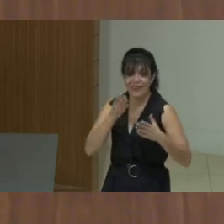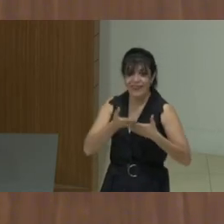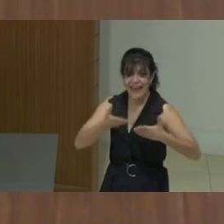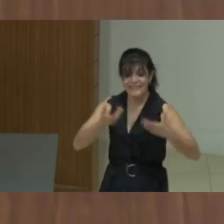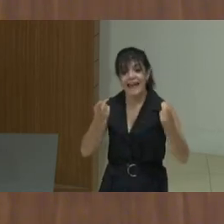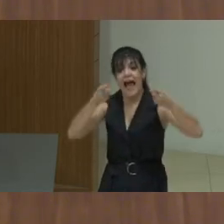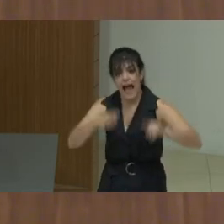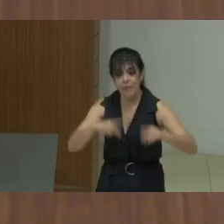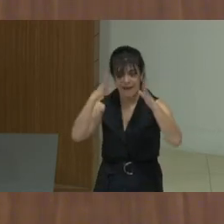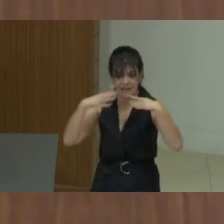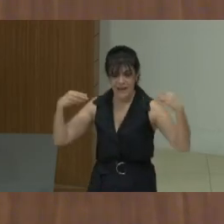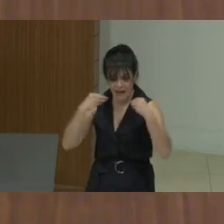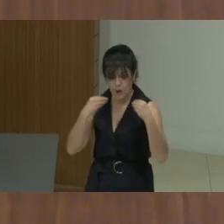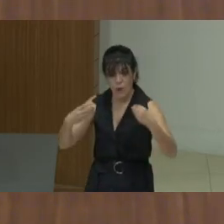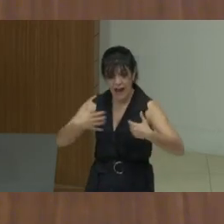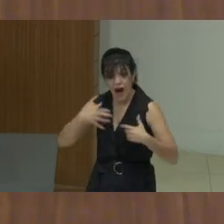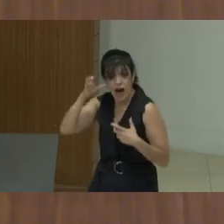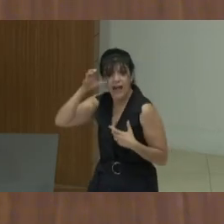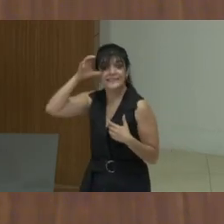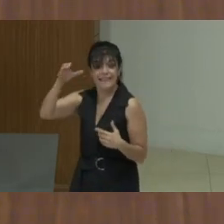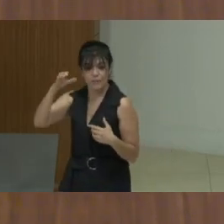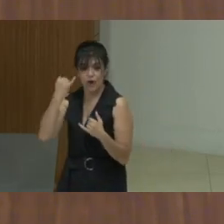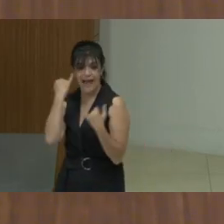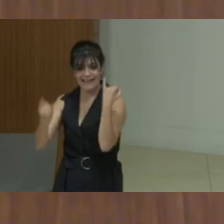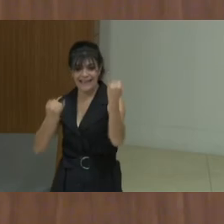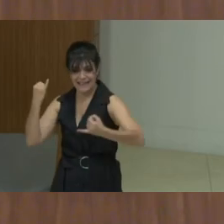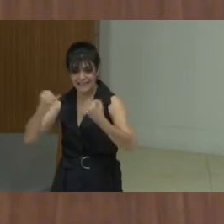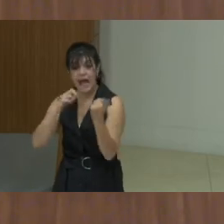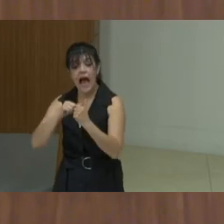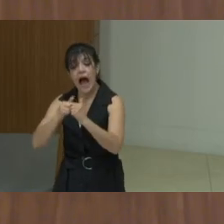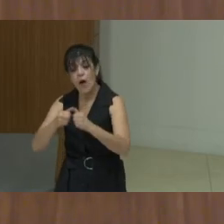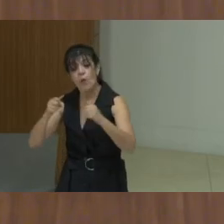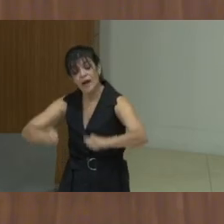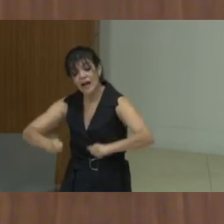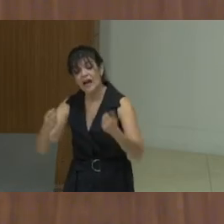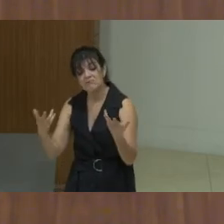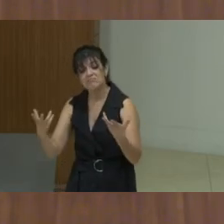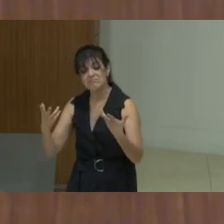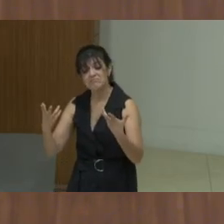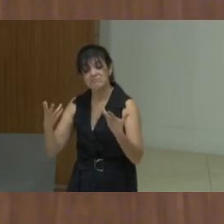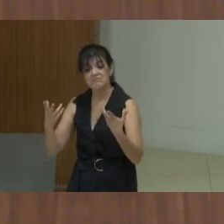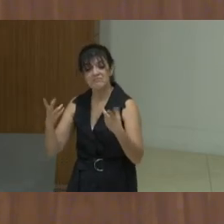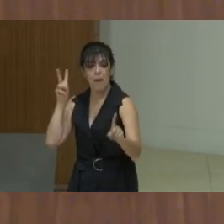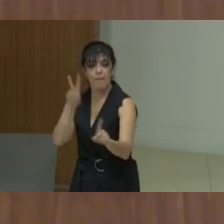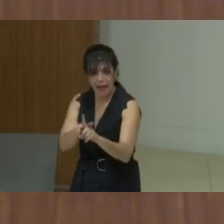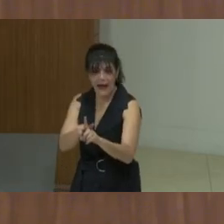We are both presenting our conceptual ideas and how they can be presented within the scope of disability ethics.